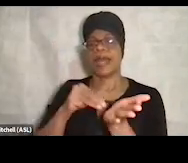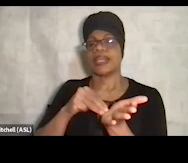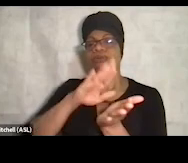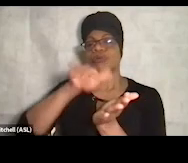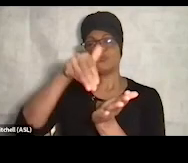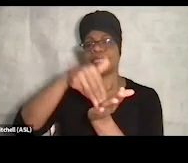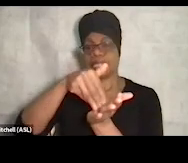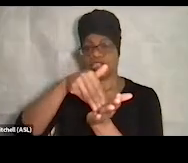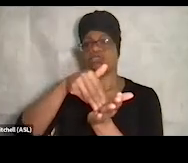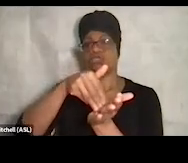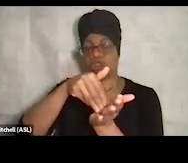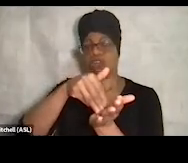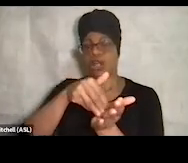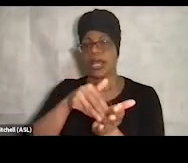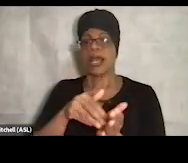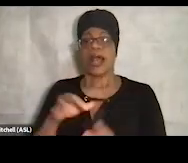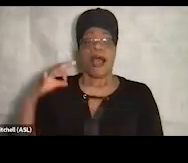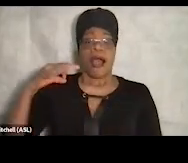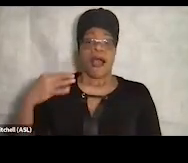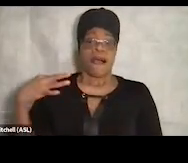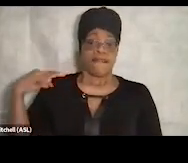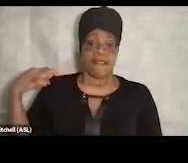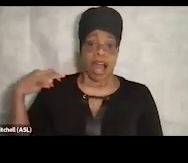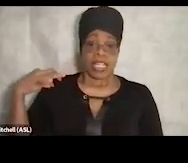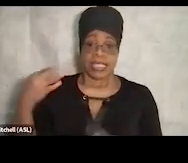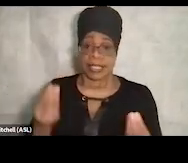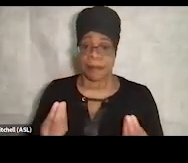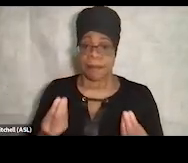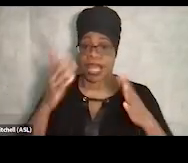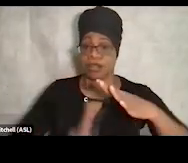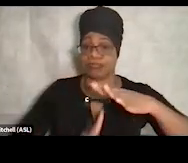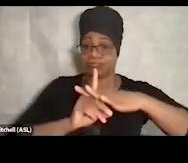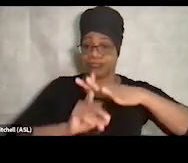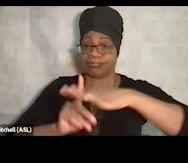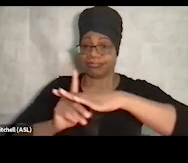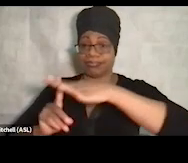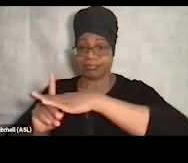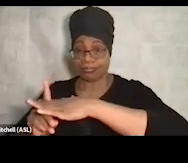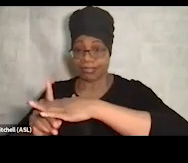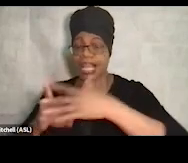And then volunteers would surface, and often a challenge to integrate volunteers.